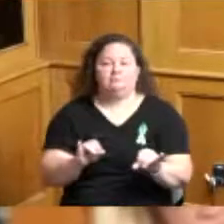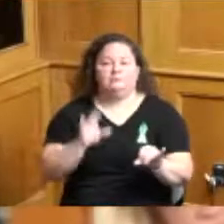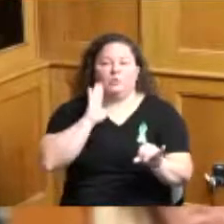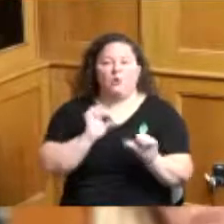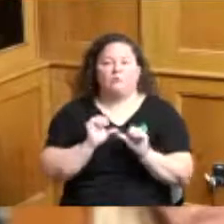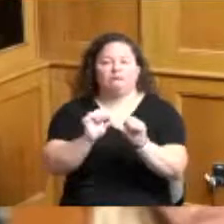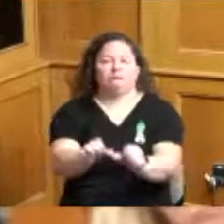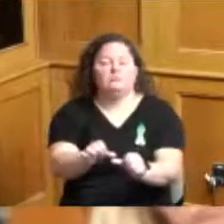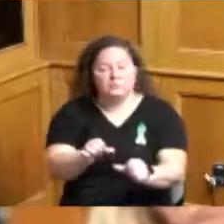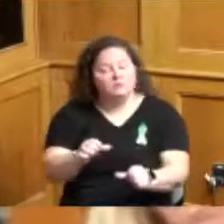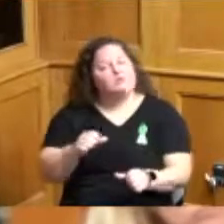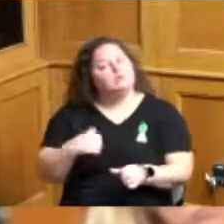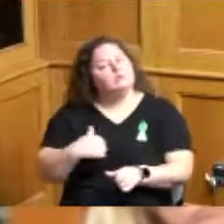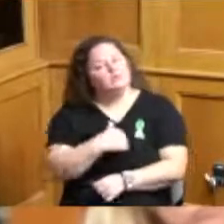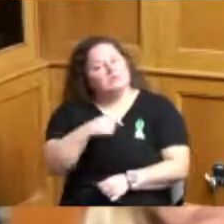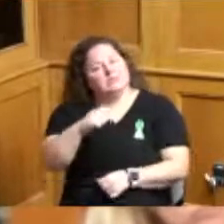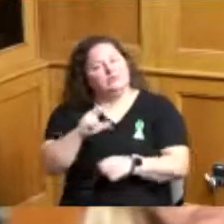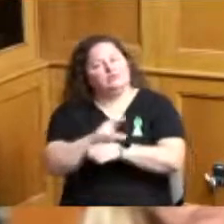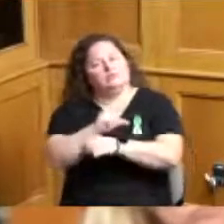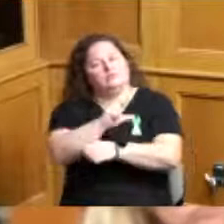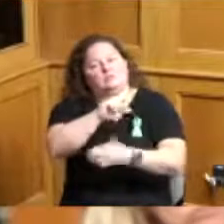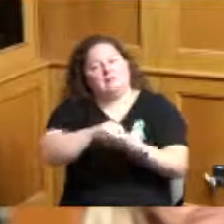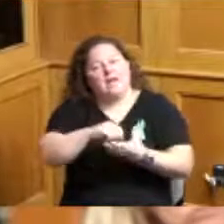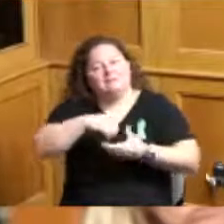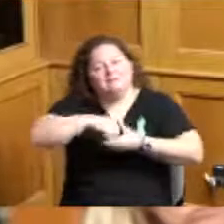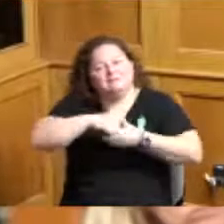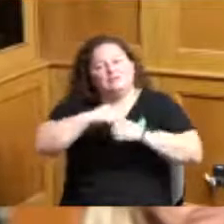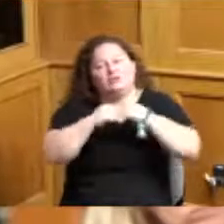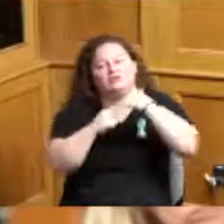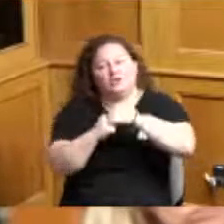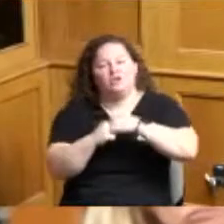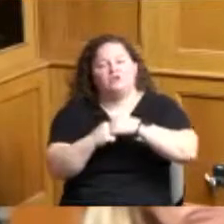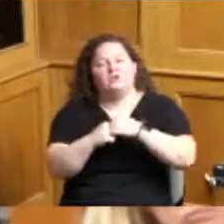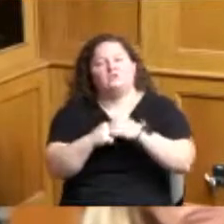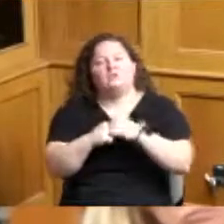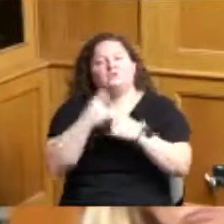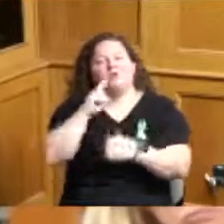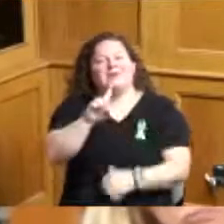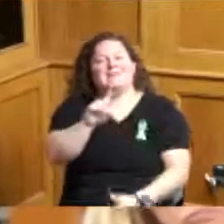be able to be utilized in infrastructure when it comes down to data systems especially the public